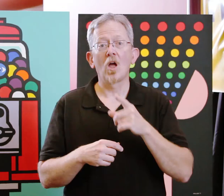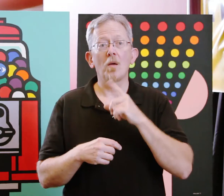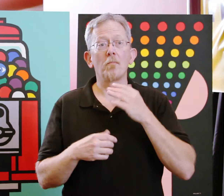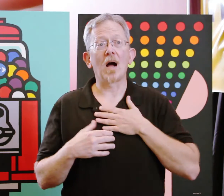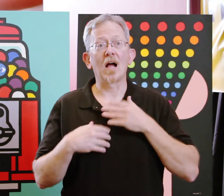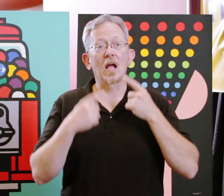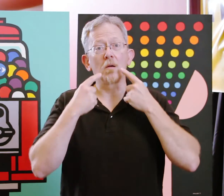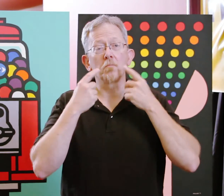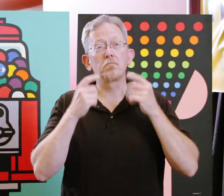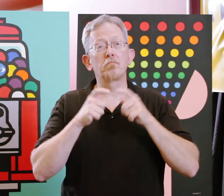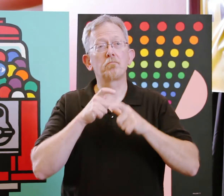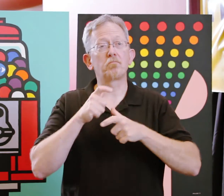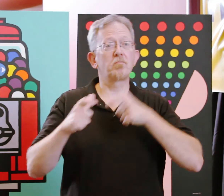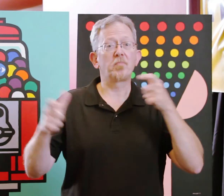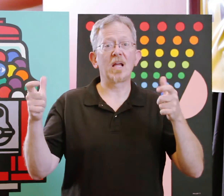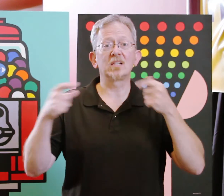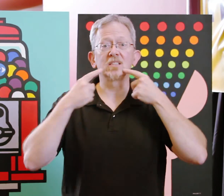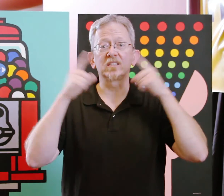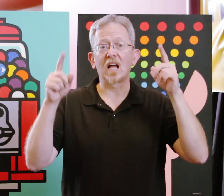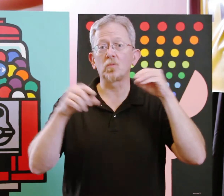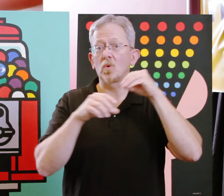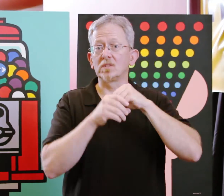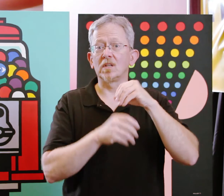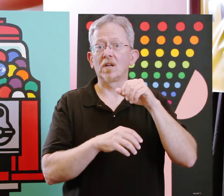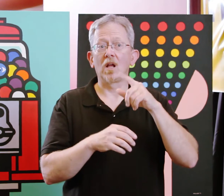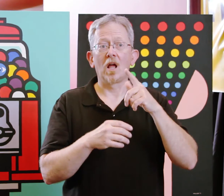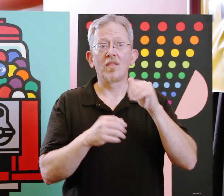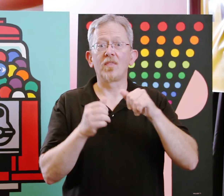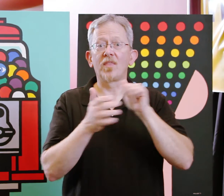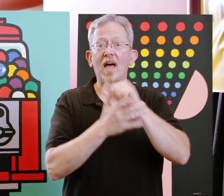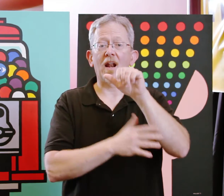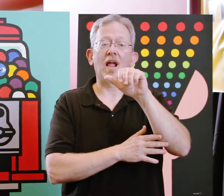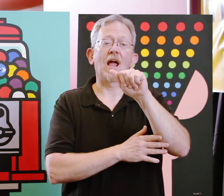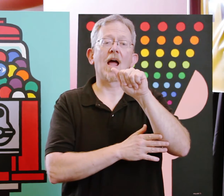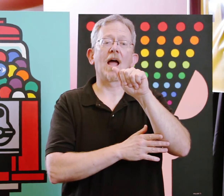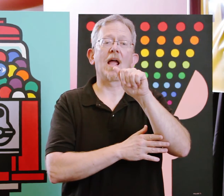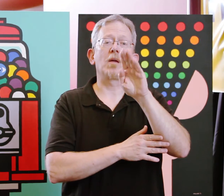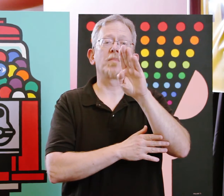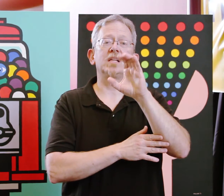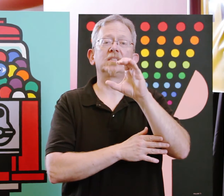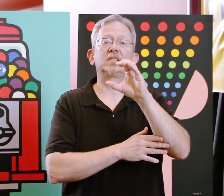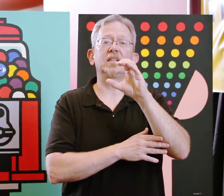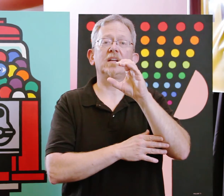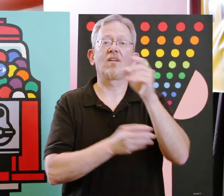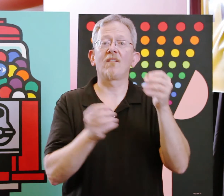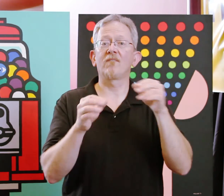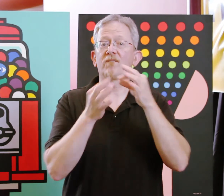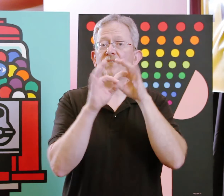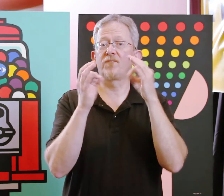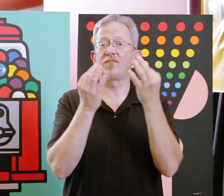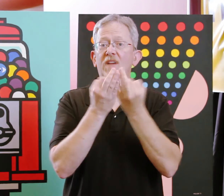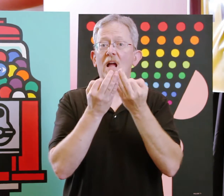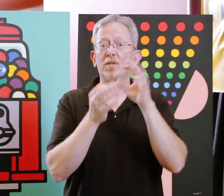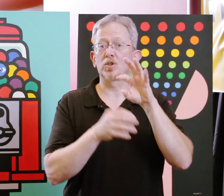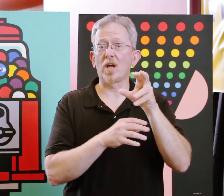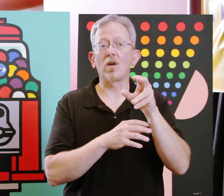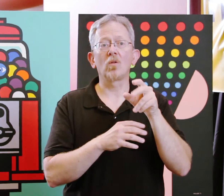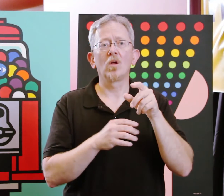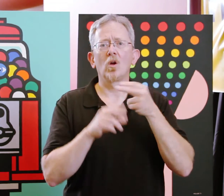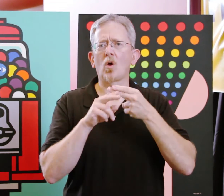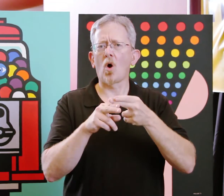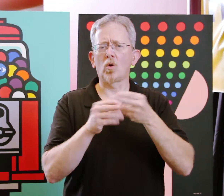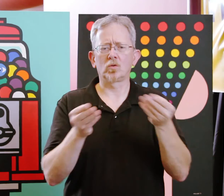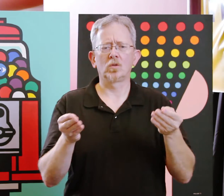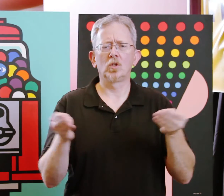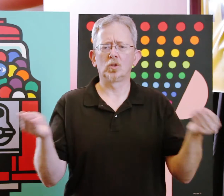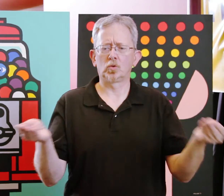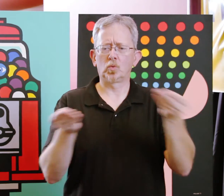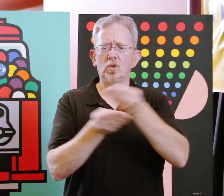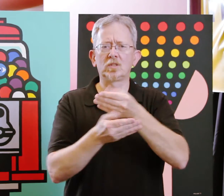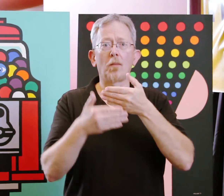My biggest accomplishment was in that ABC Family channel called "Switched at Birth".